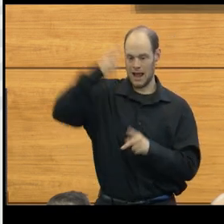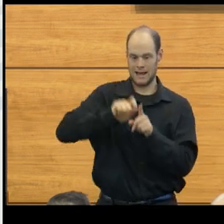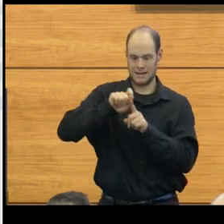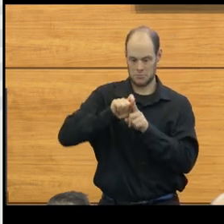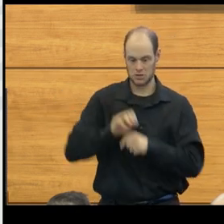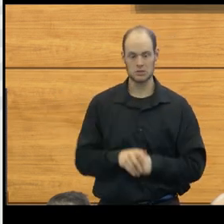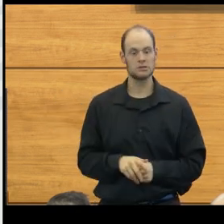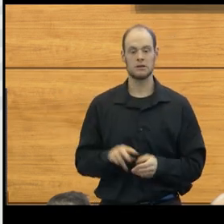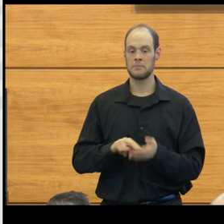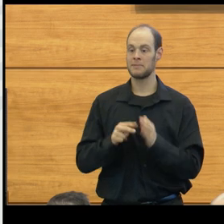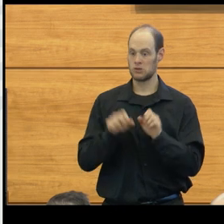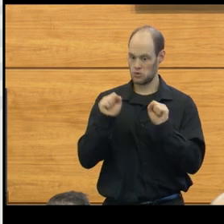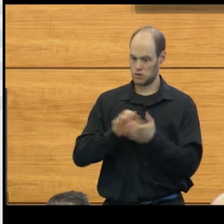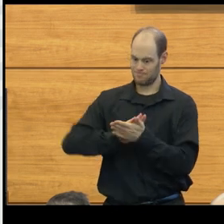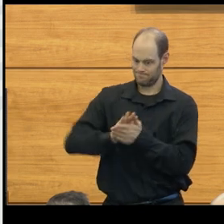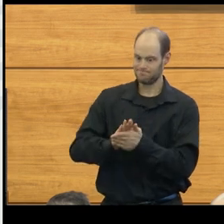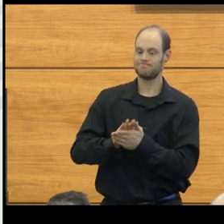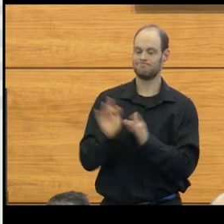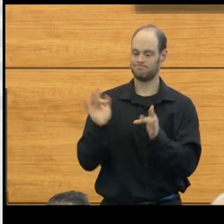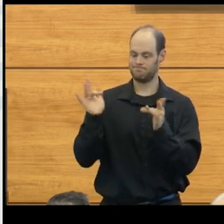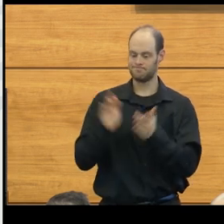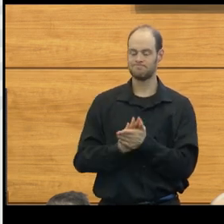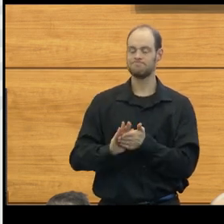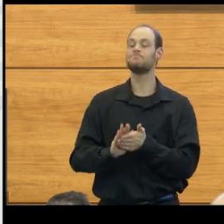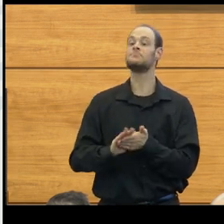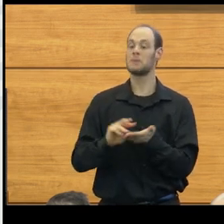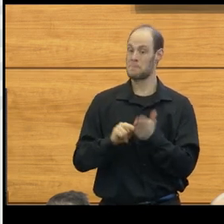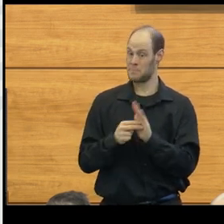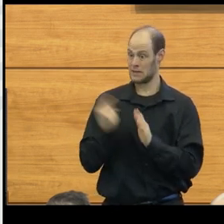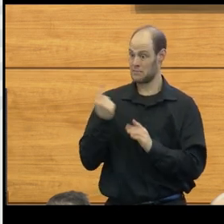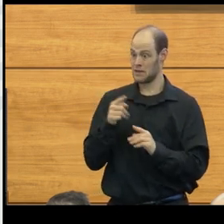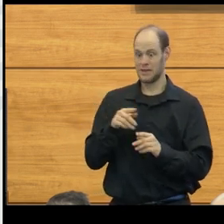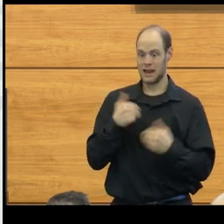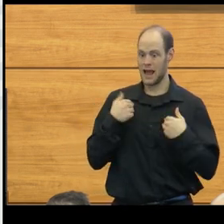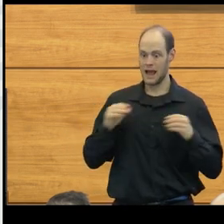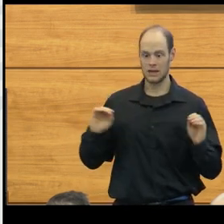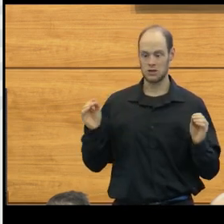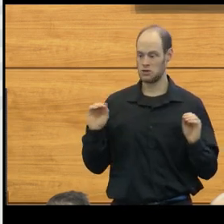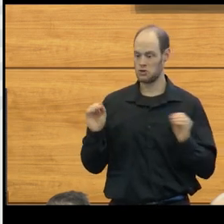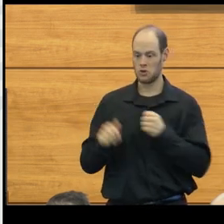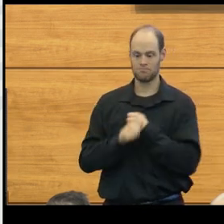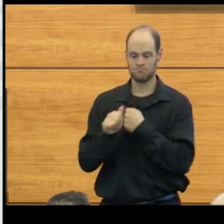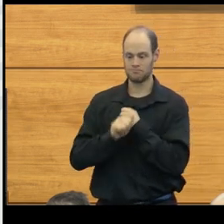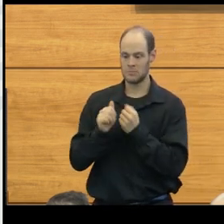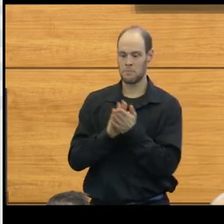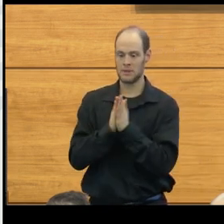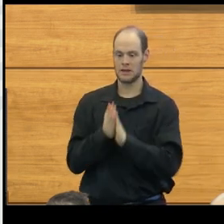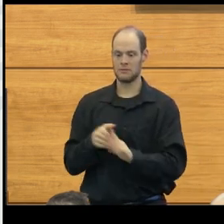So you could sterilize it. All of a sudden, there might be something that didn't have the risks of infection.